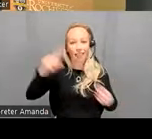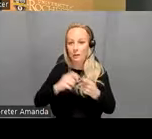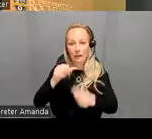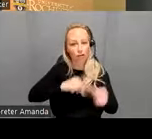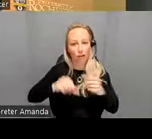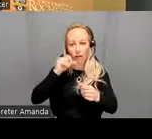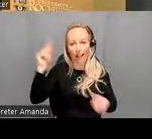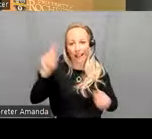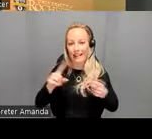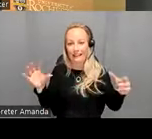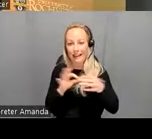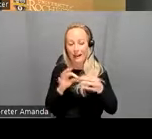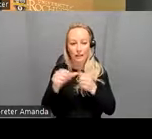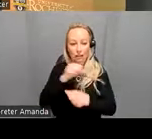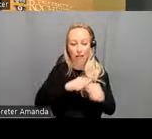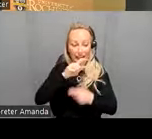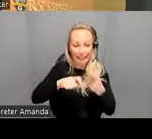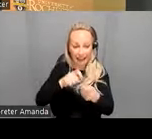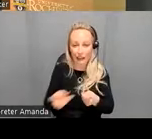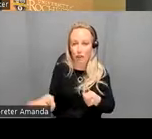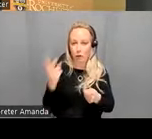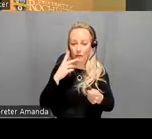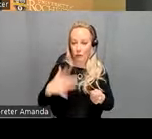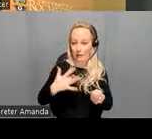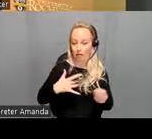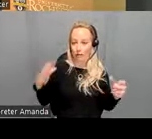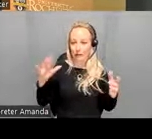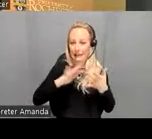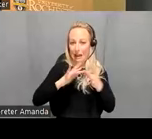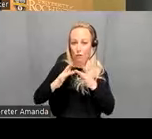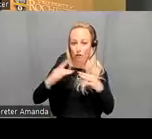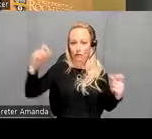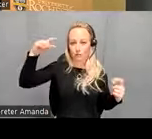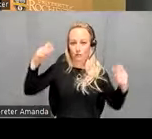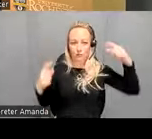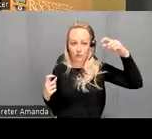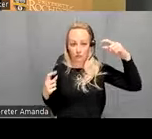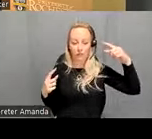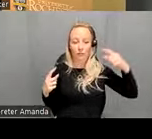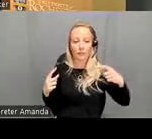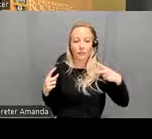exactly two of the sensory networks the visual 2 Network and the samanam motor Network and uh